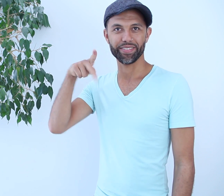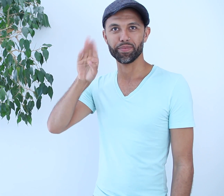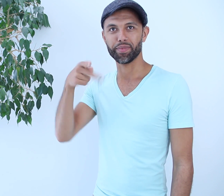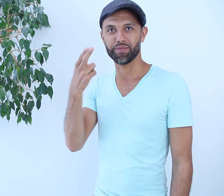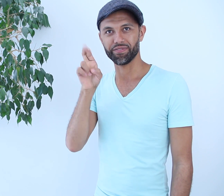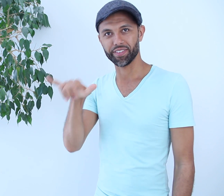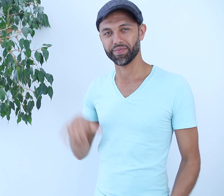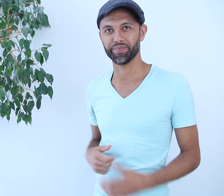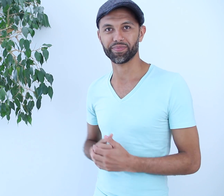Kriston Lee Pumphrey.